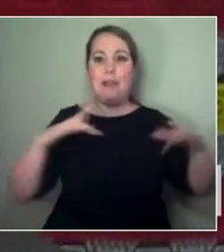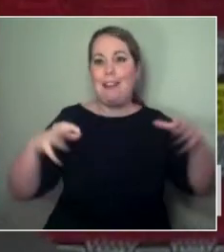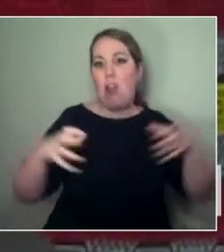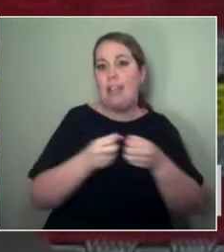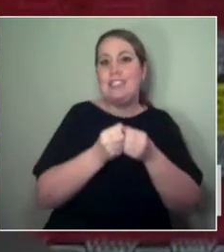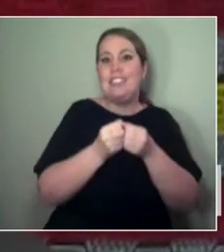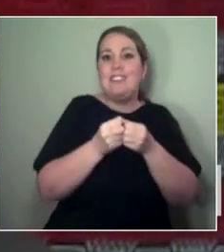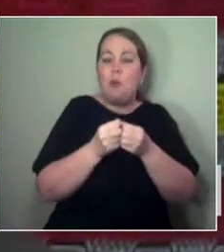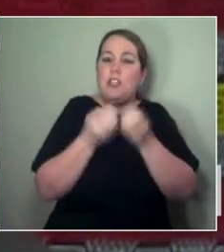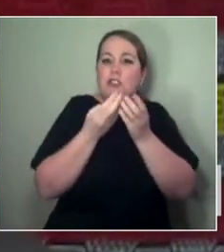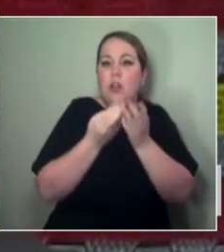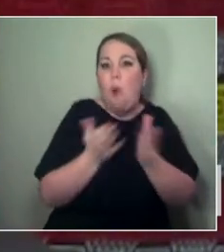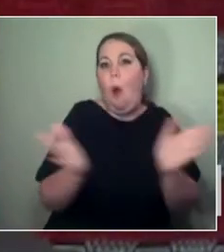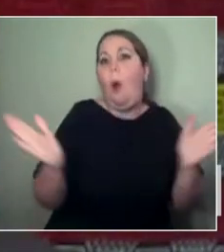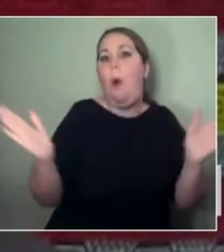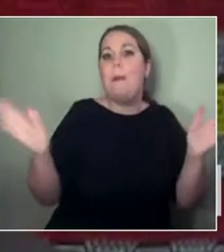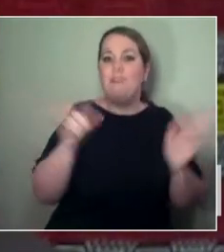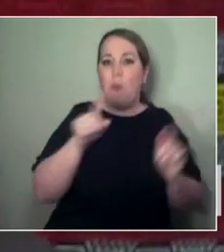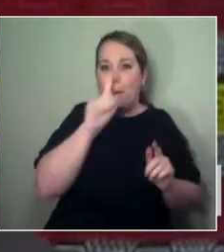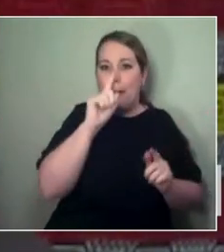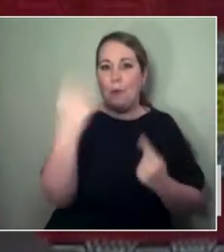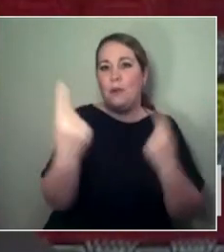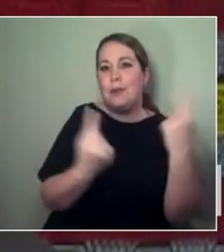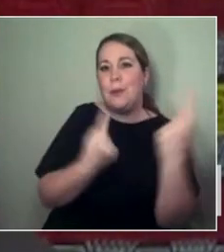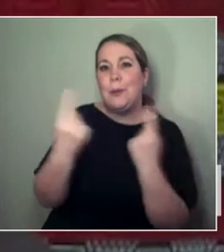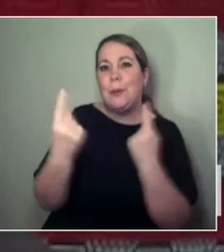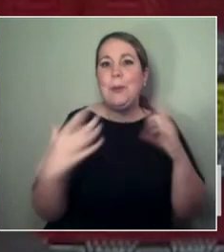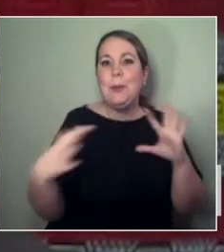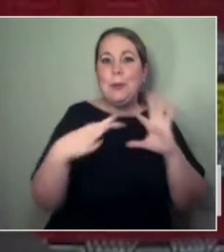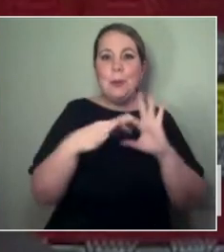is trying to connect with the community beyond London —